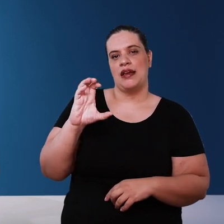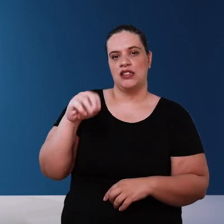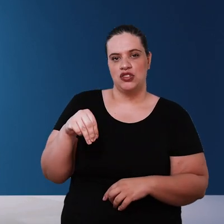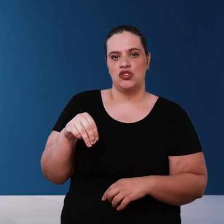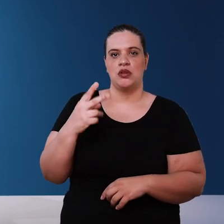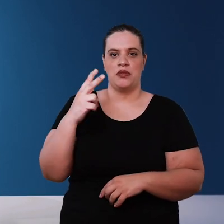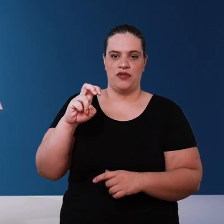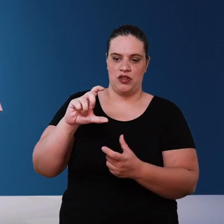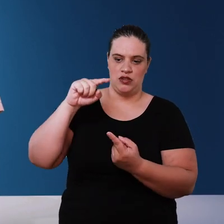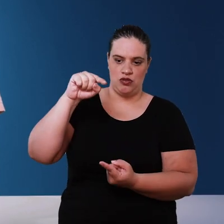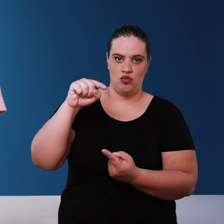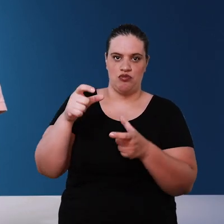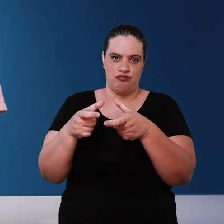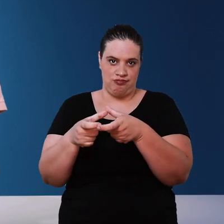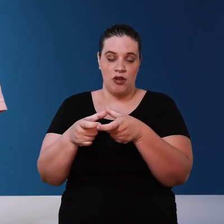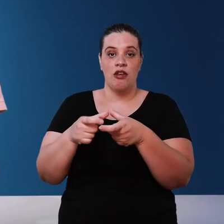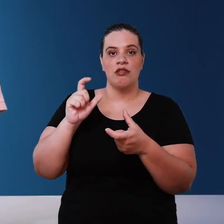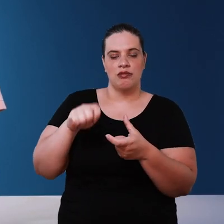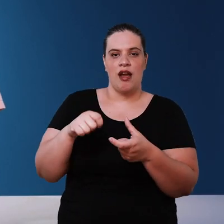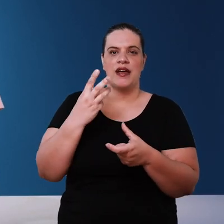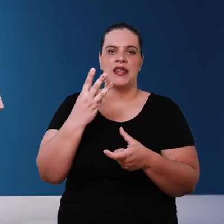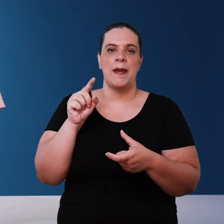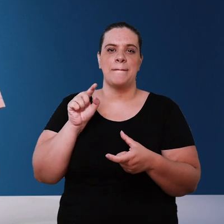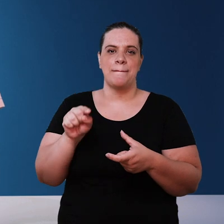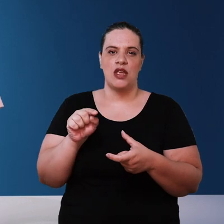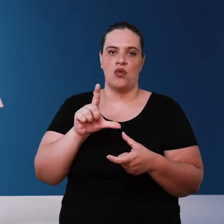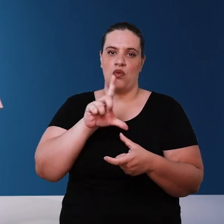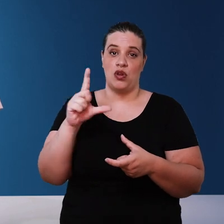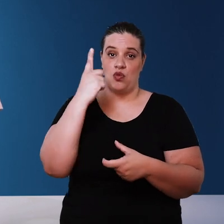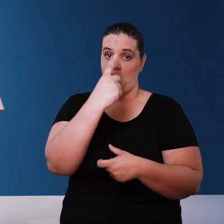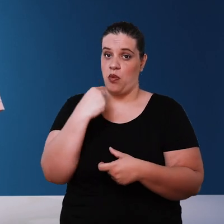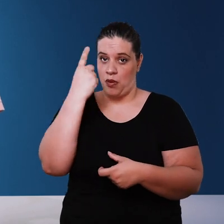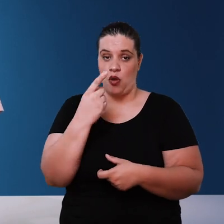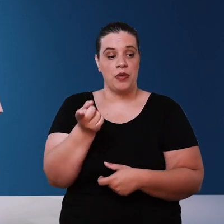and 25 cm in height has a flow capacity of 3 thousand liters per hour a